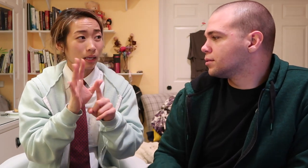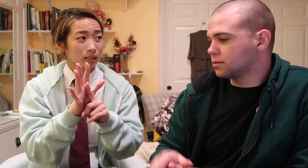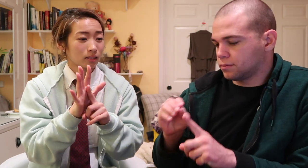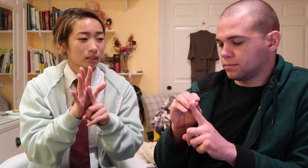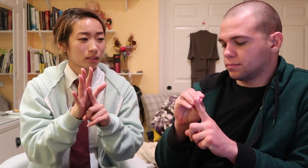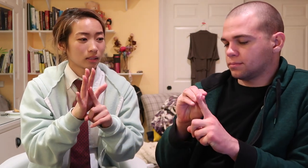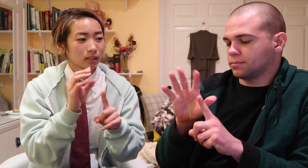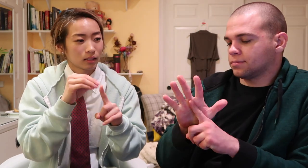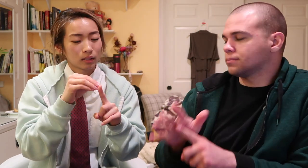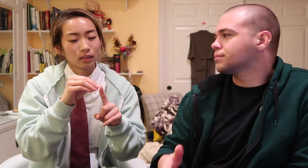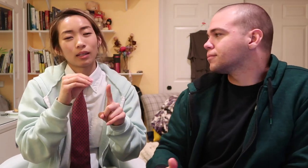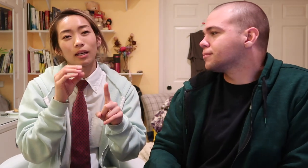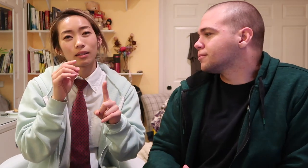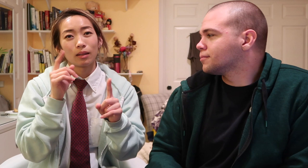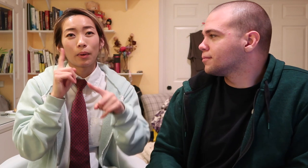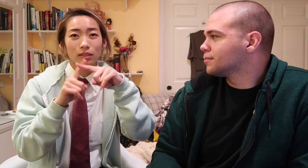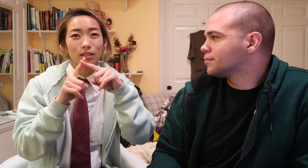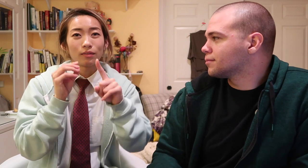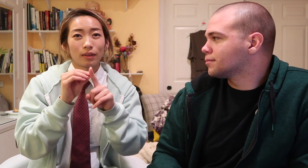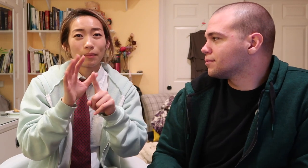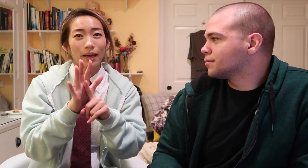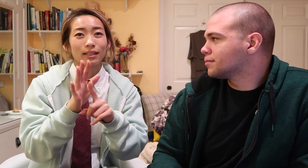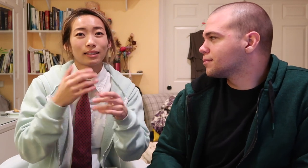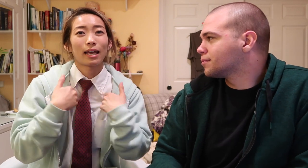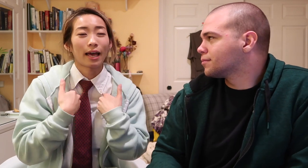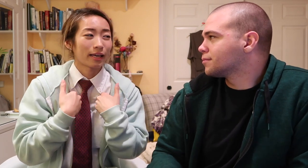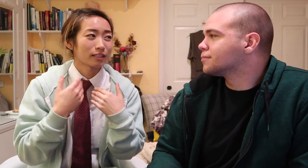impact? Yeah, the positive impact it has